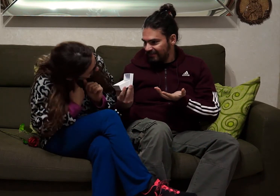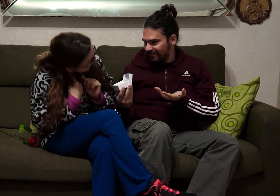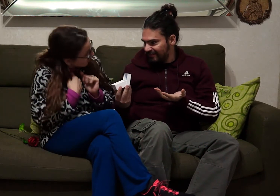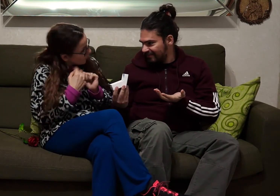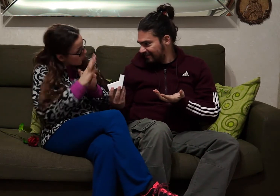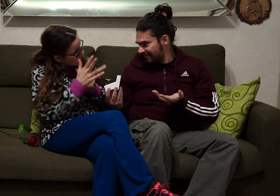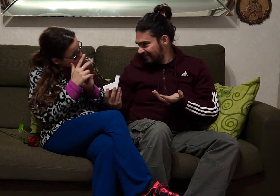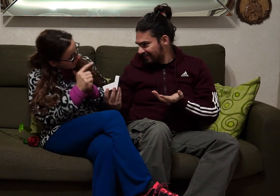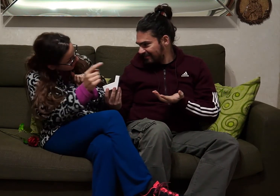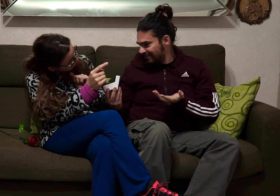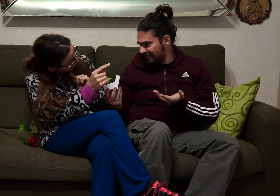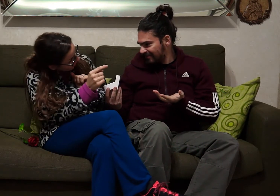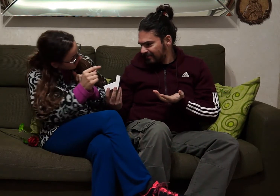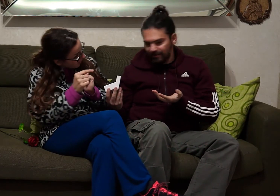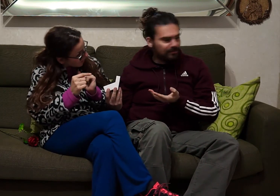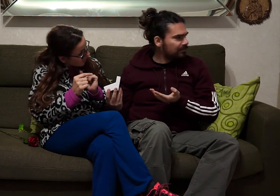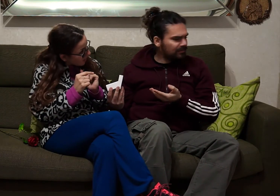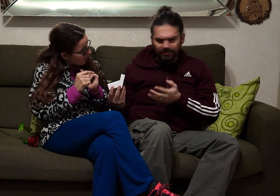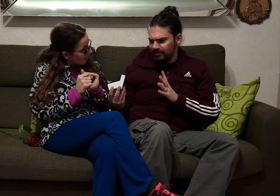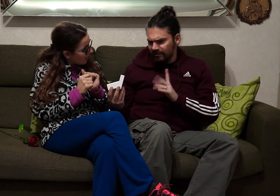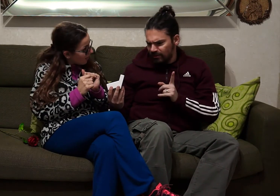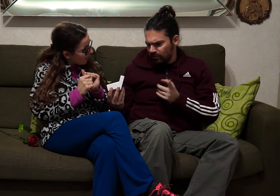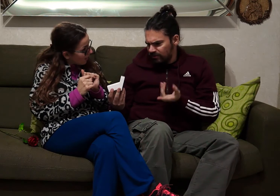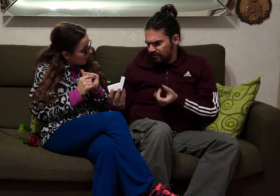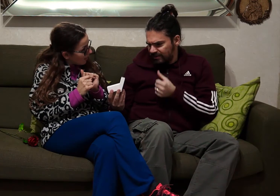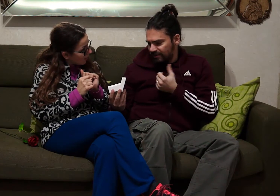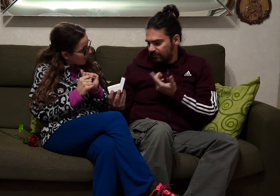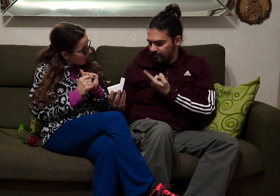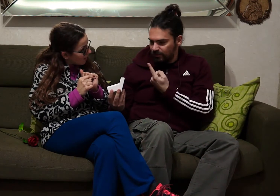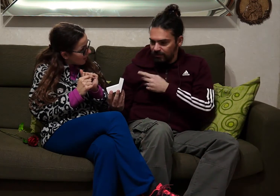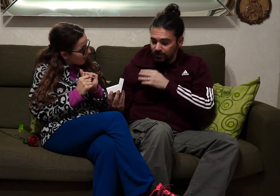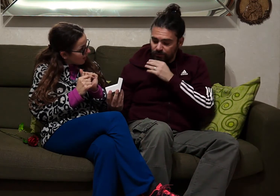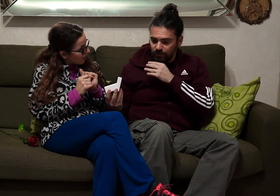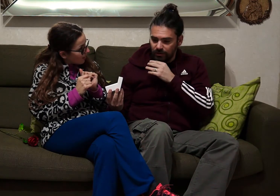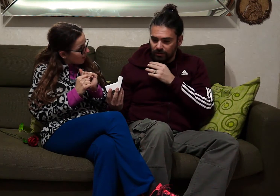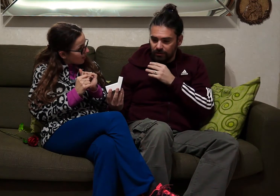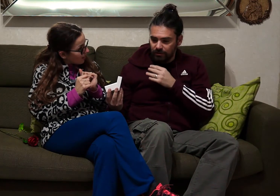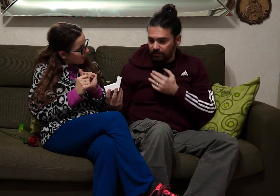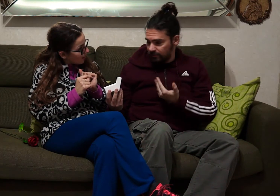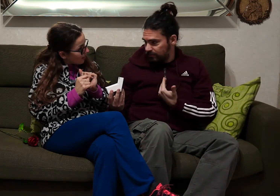Isn't there another woman? no no need, one is enough